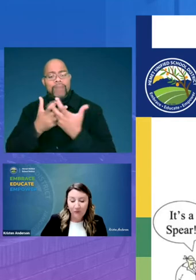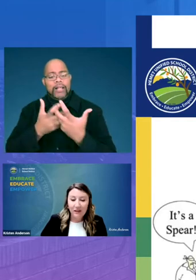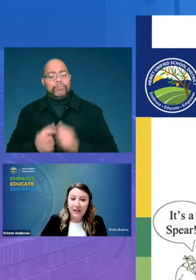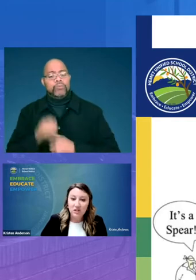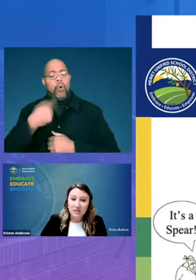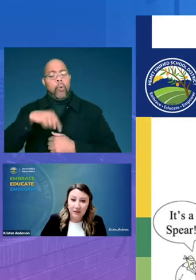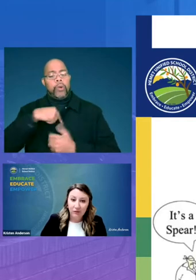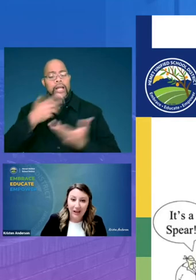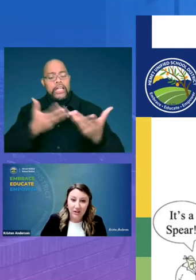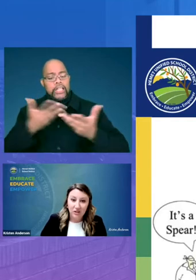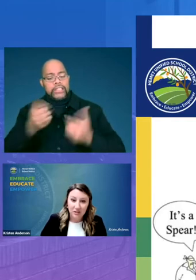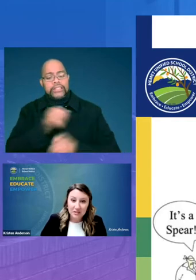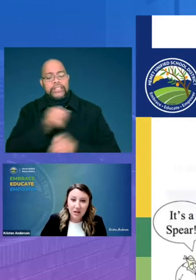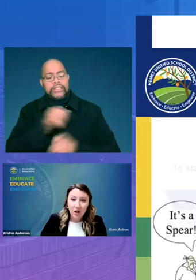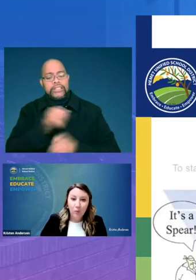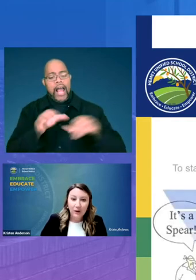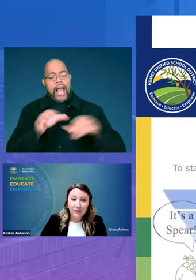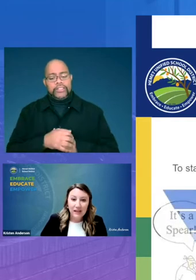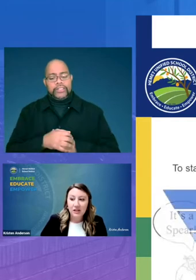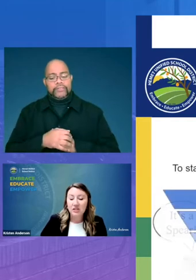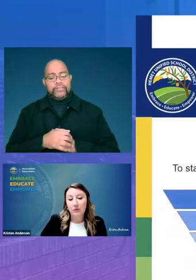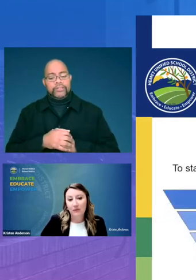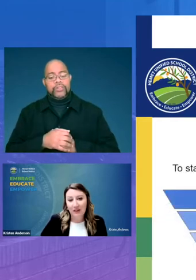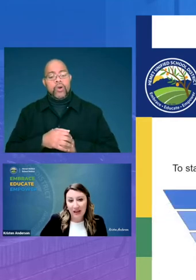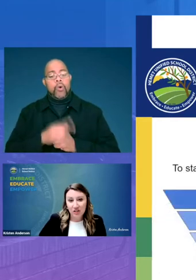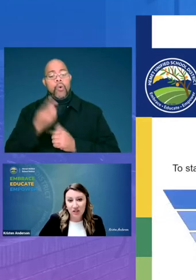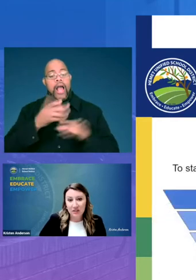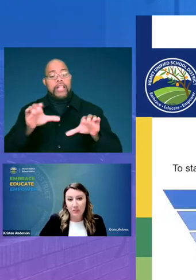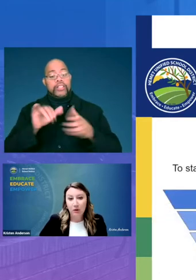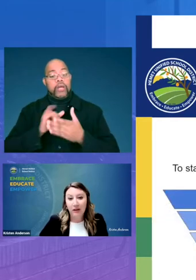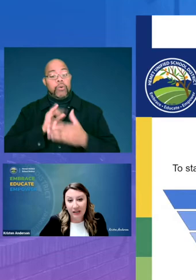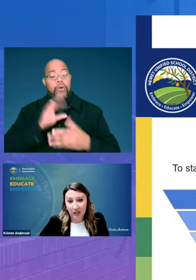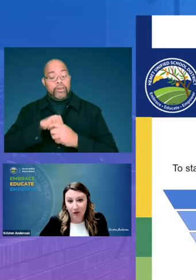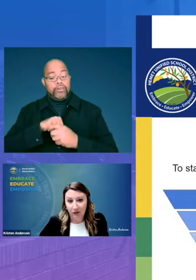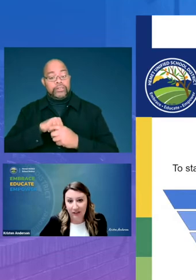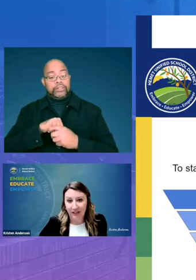engaged in several actions one of the actions that we've engaged in is by creating a learning line